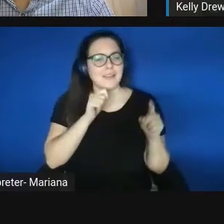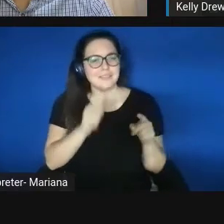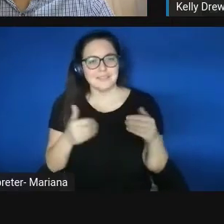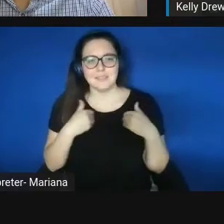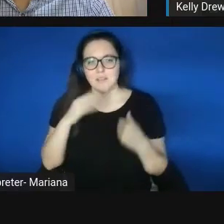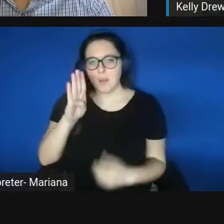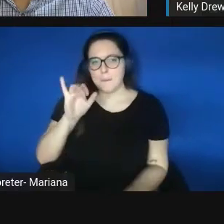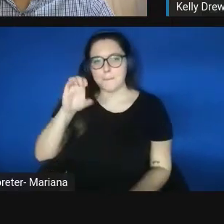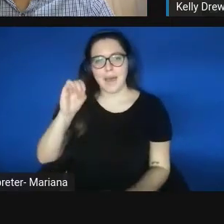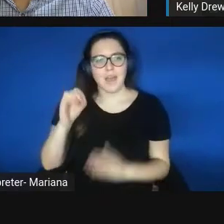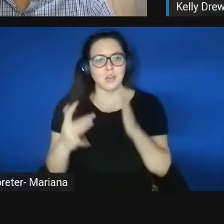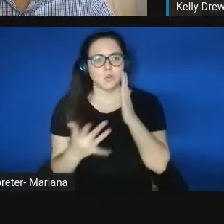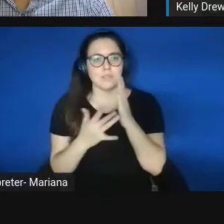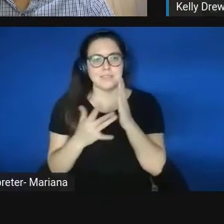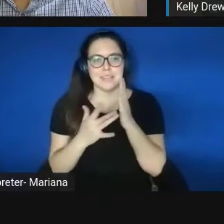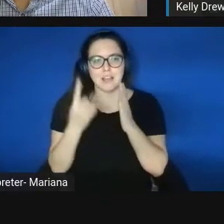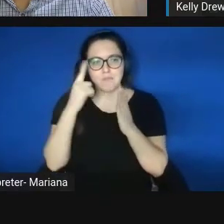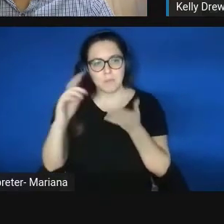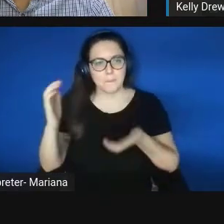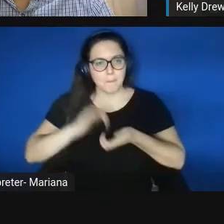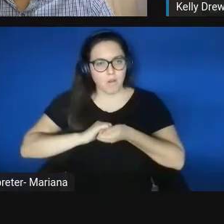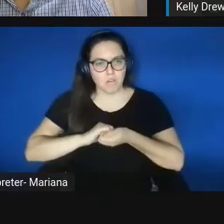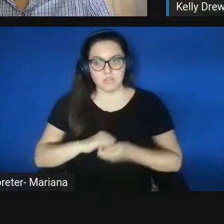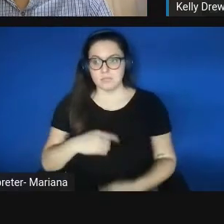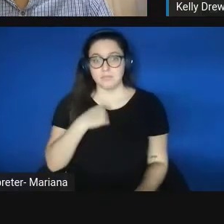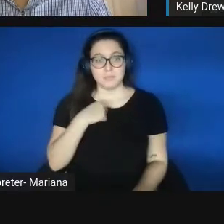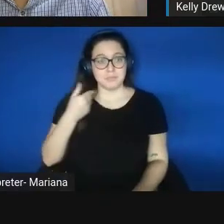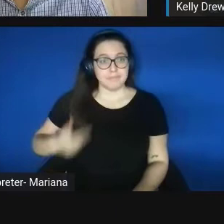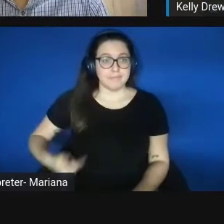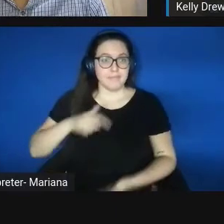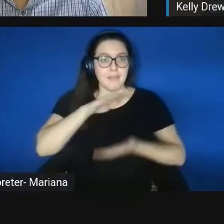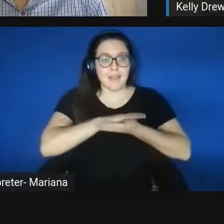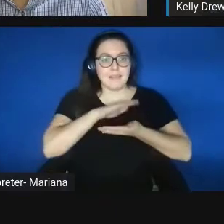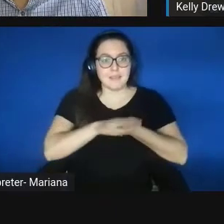And so as an academic, I had to create my own company.